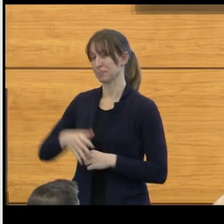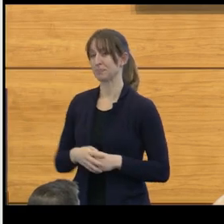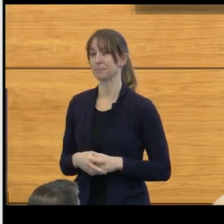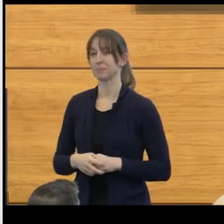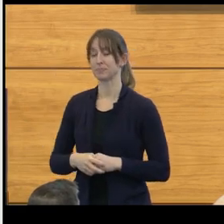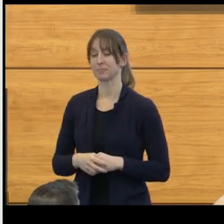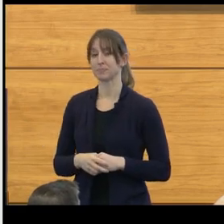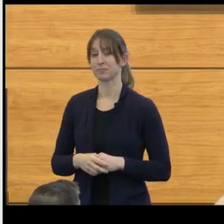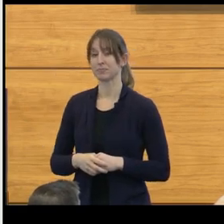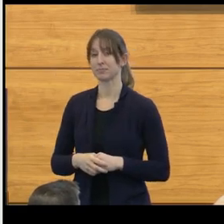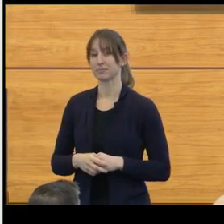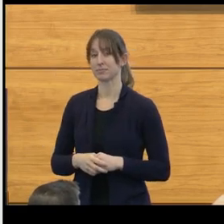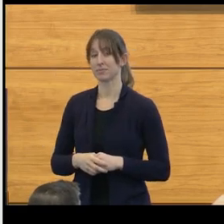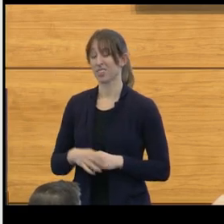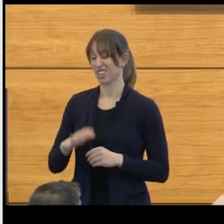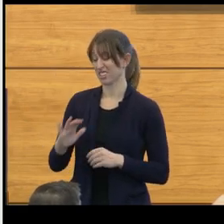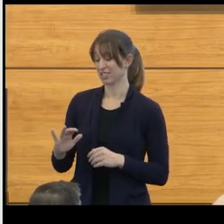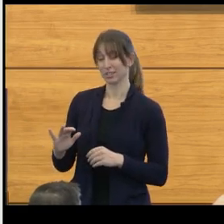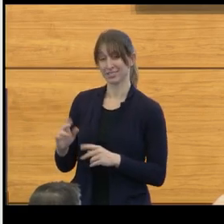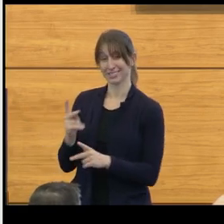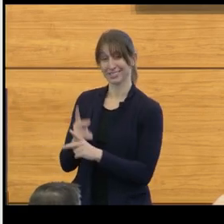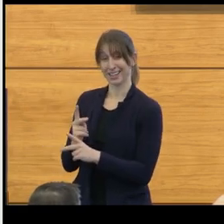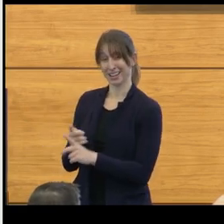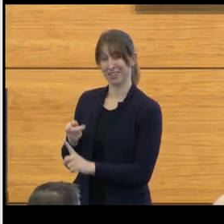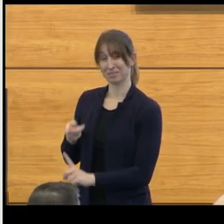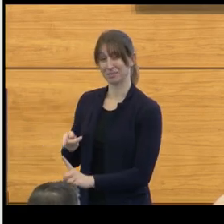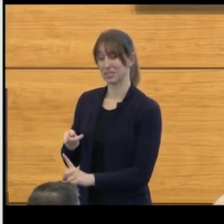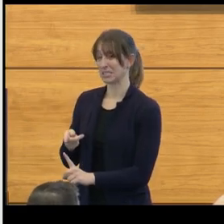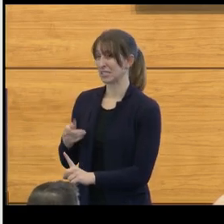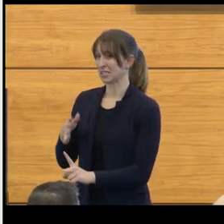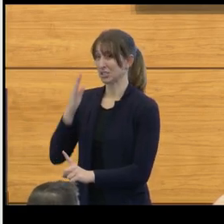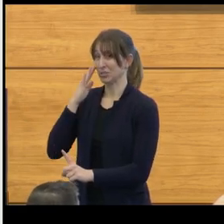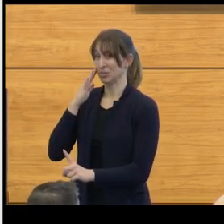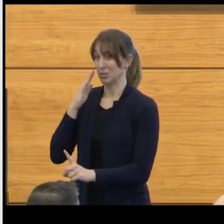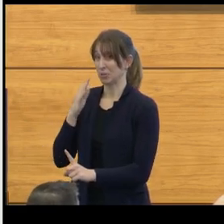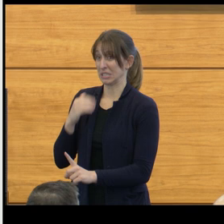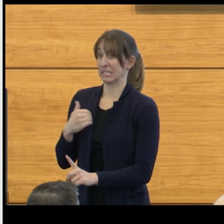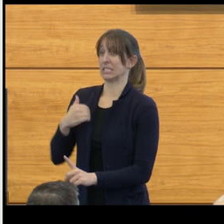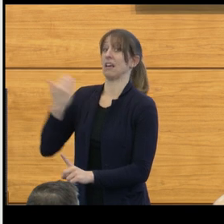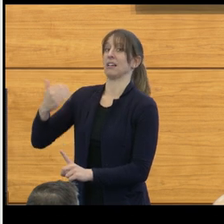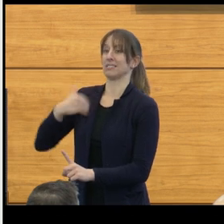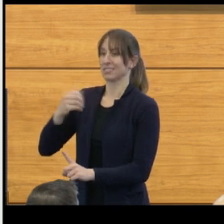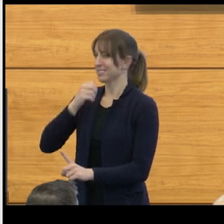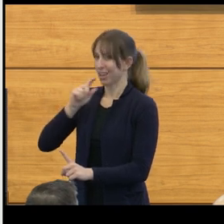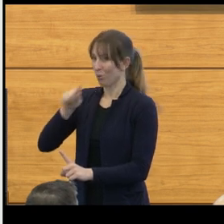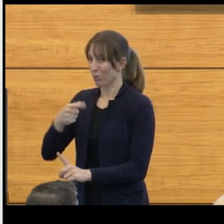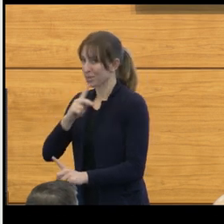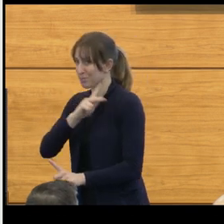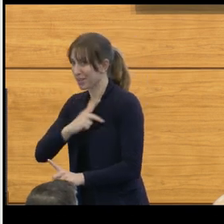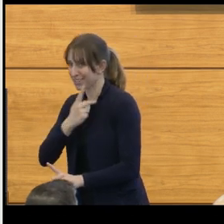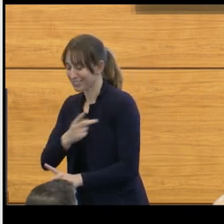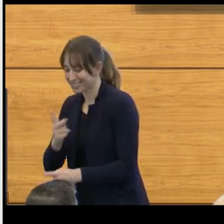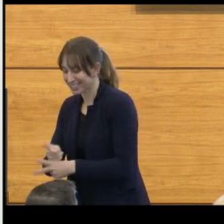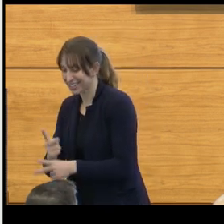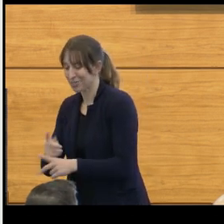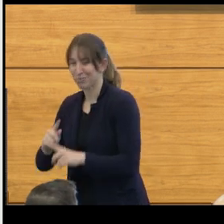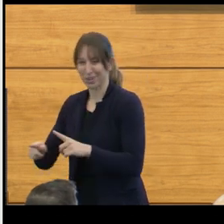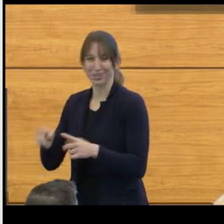Taking care of a child, one learns very early on that it's not just the patient that you're taking care of, you're taking care of the entire family.